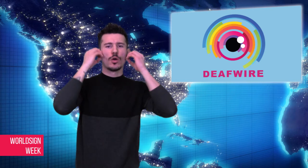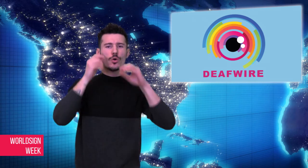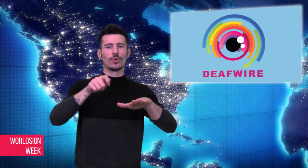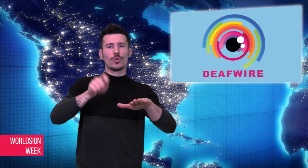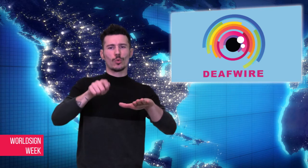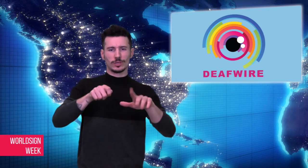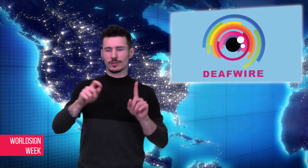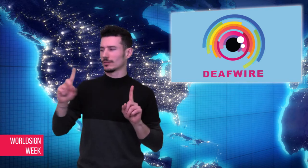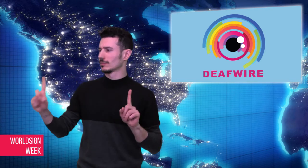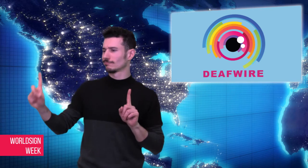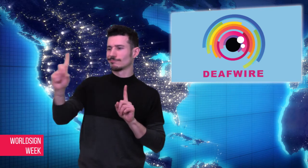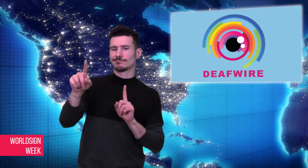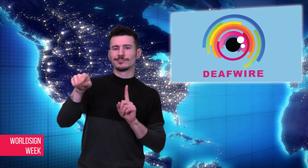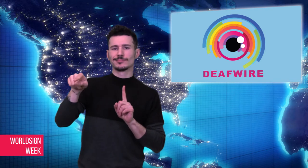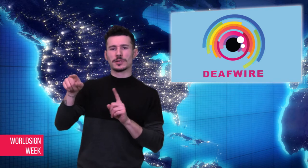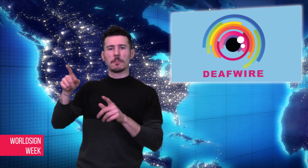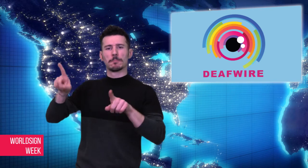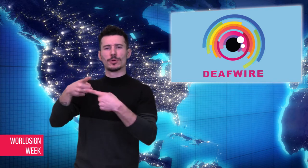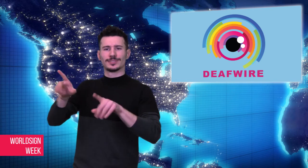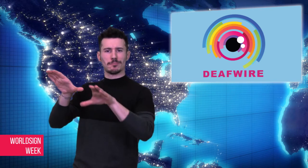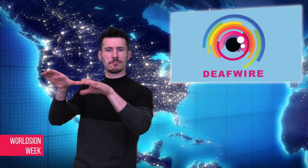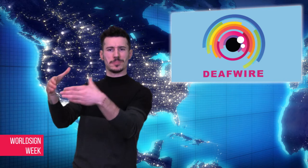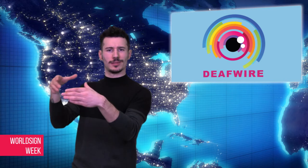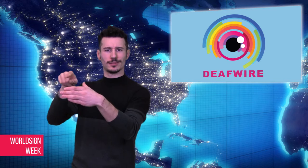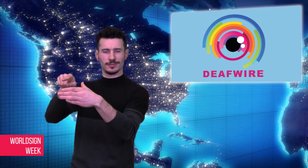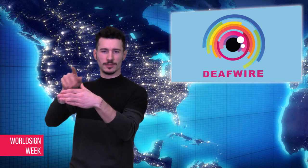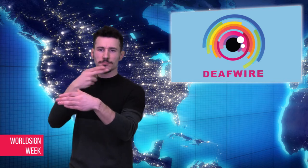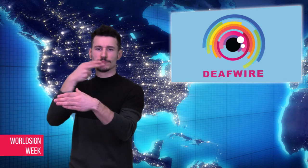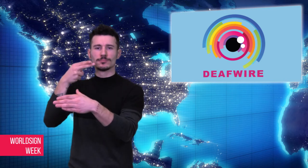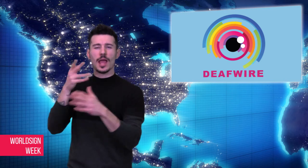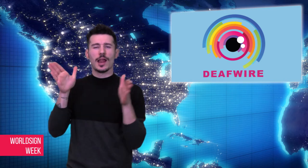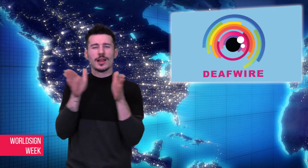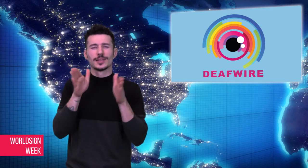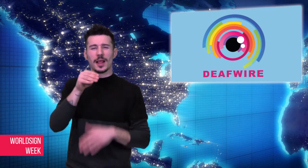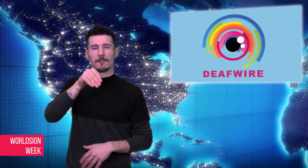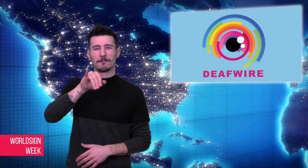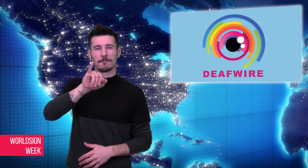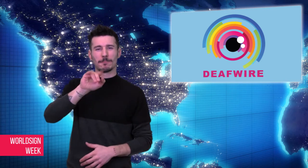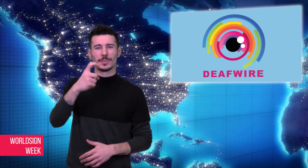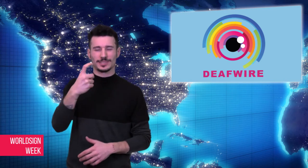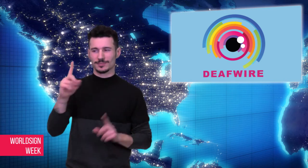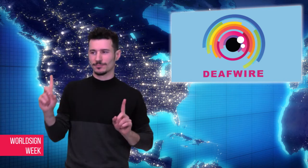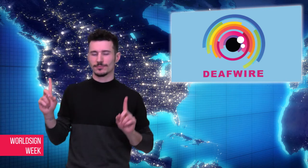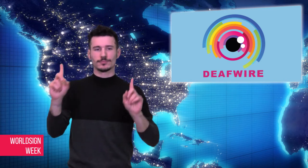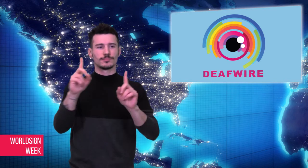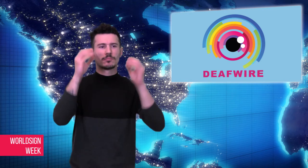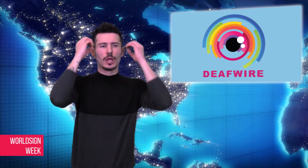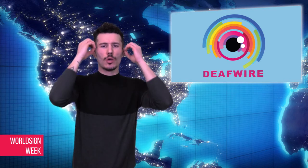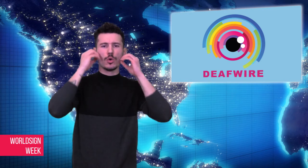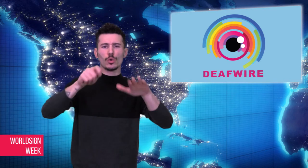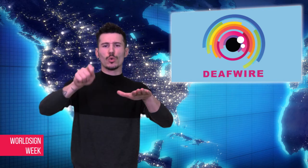not providing a British Sign Language interpreter. She requested an